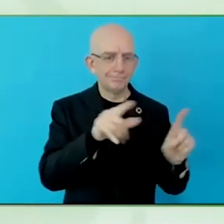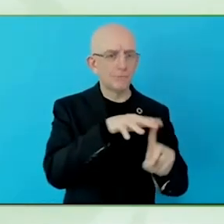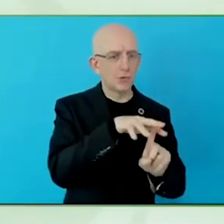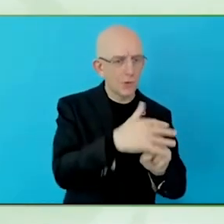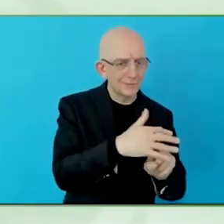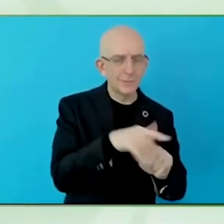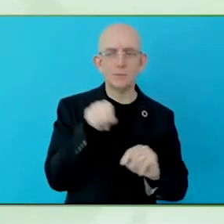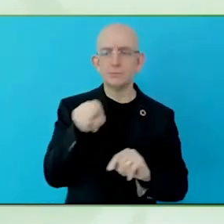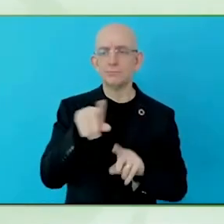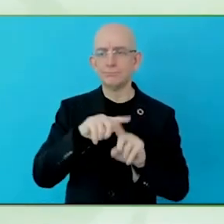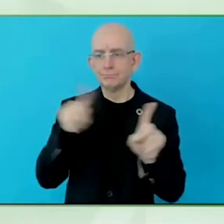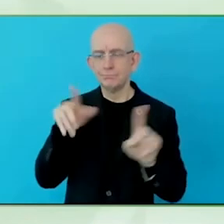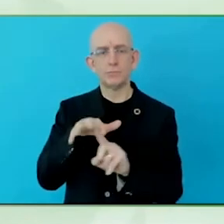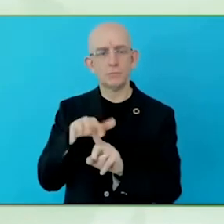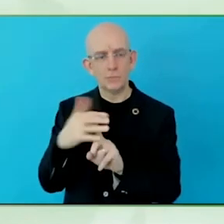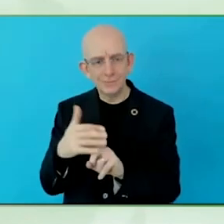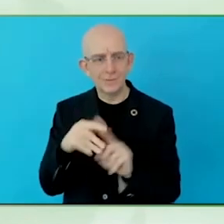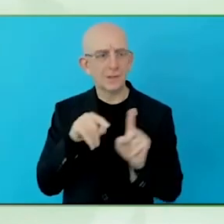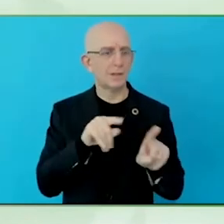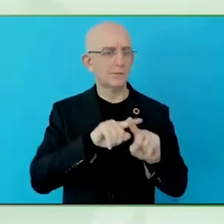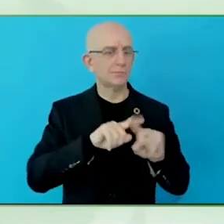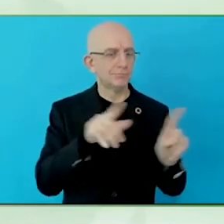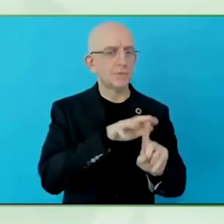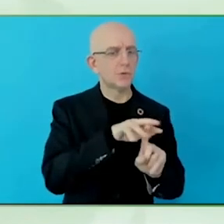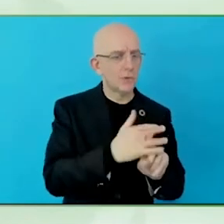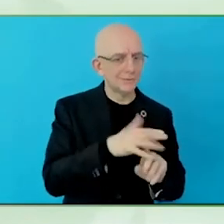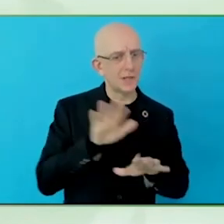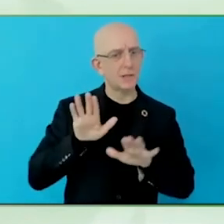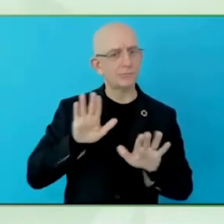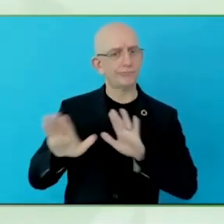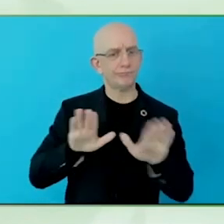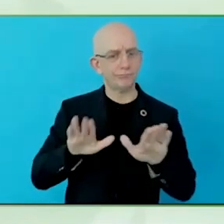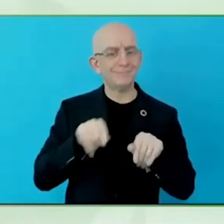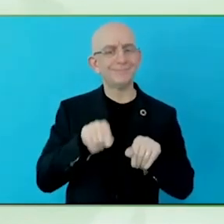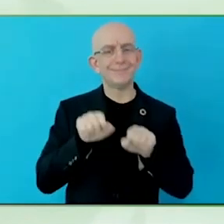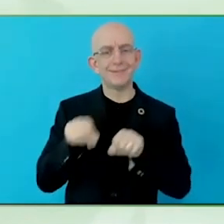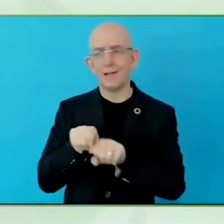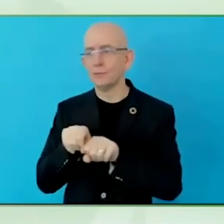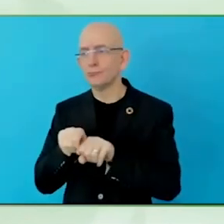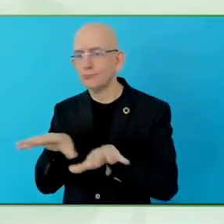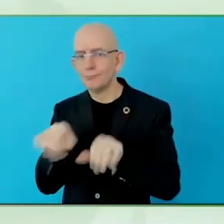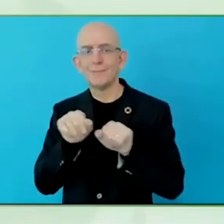What the report also makes clear is it is not an easy process, the